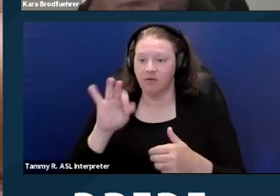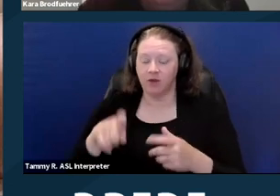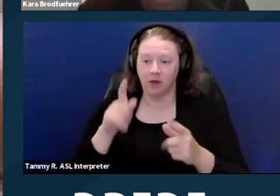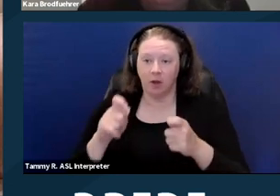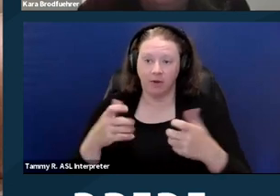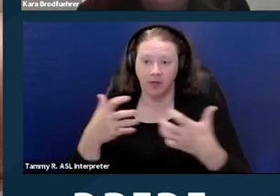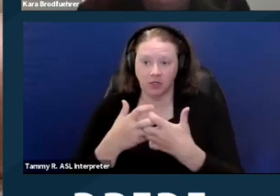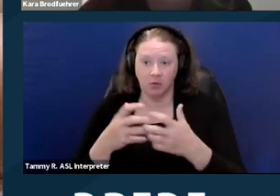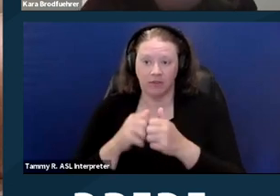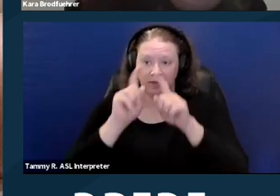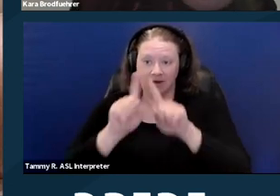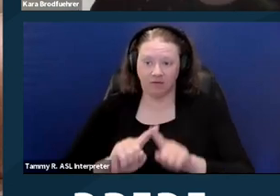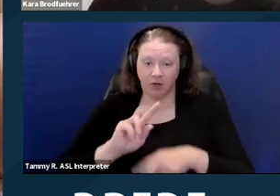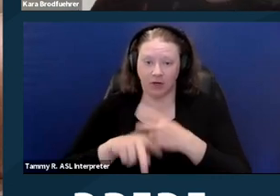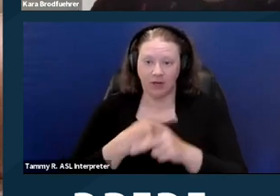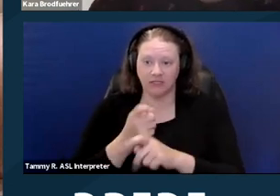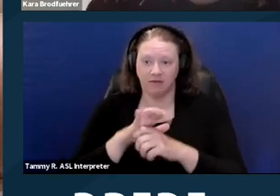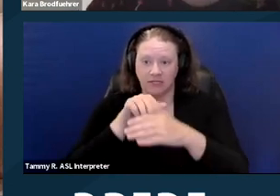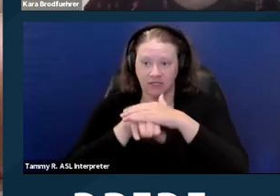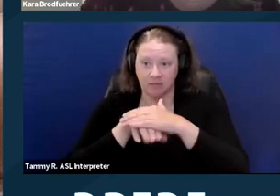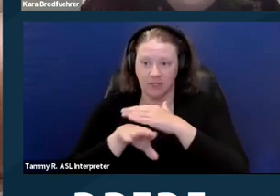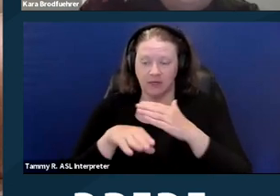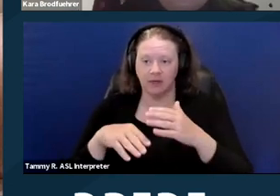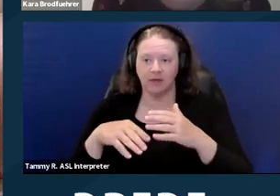with different types of accessibility devices, for example,